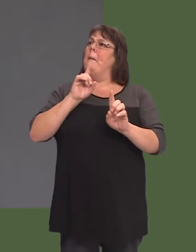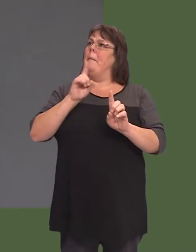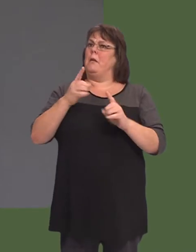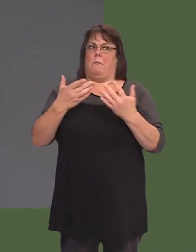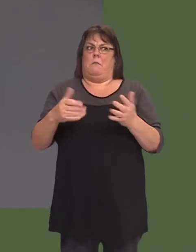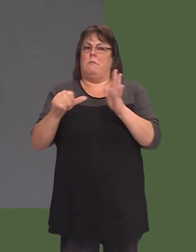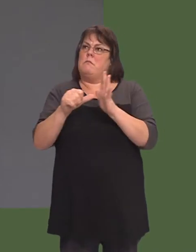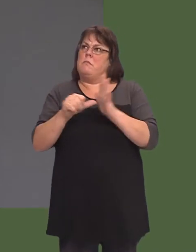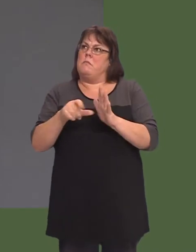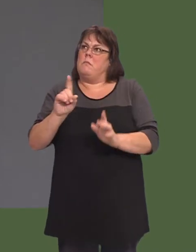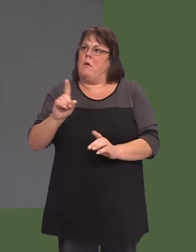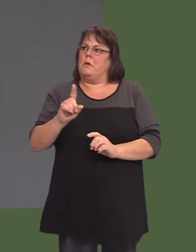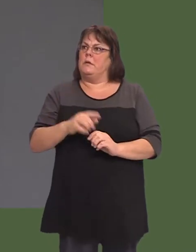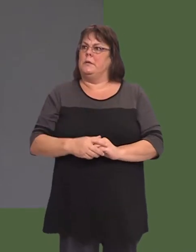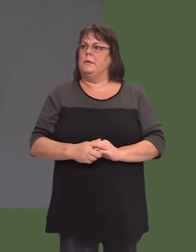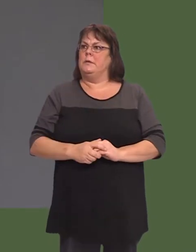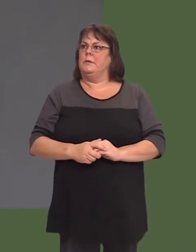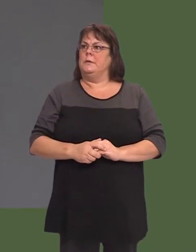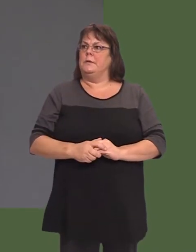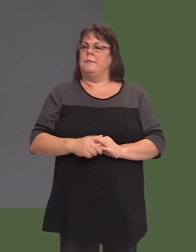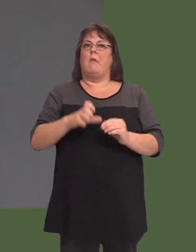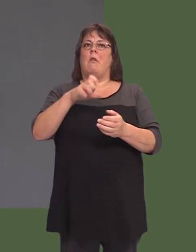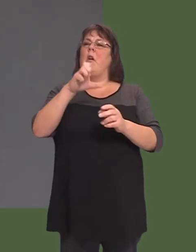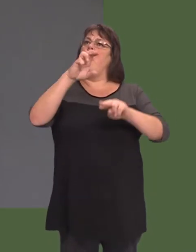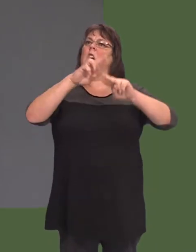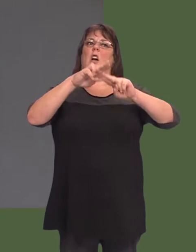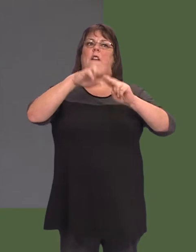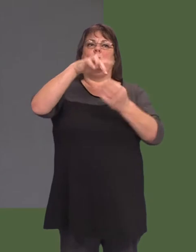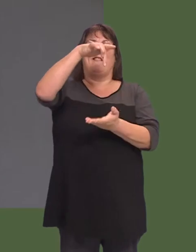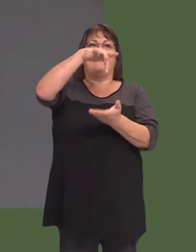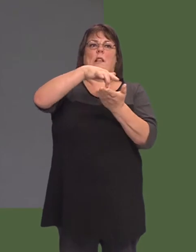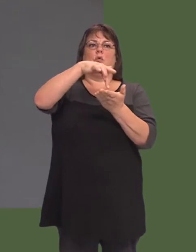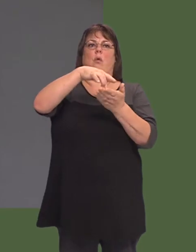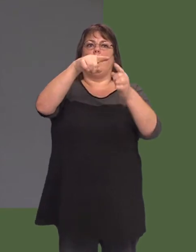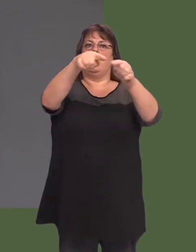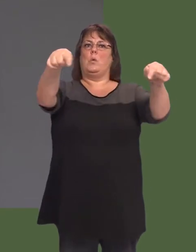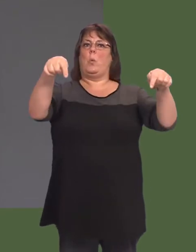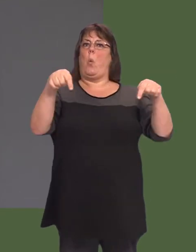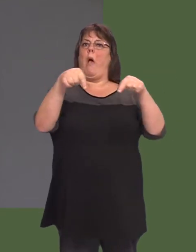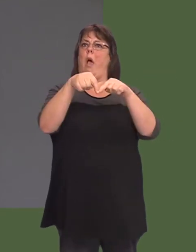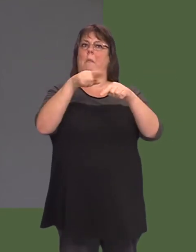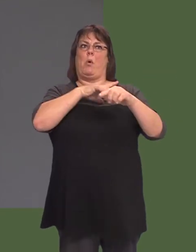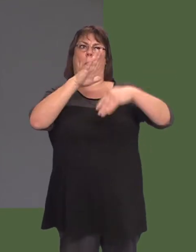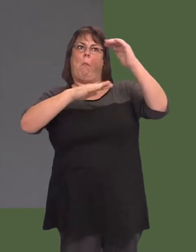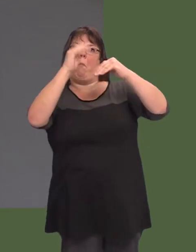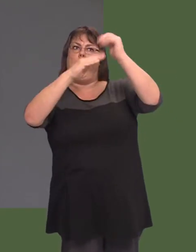But we do have a problem at the moment with the state of Cardiff Central Square and also